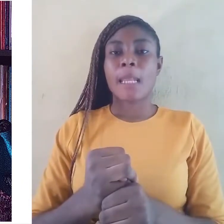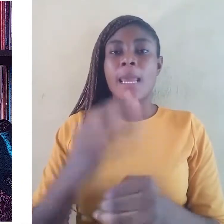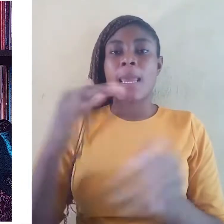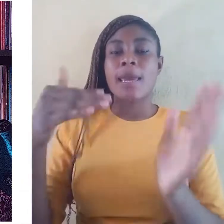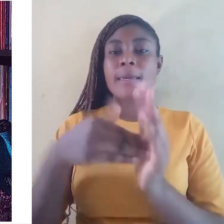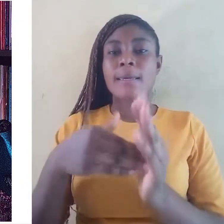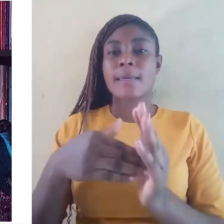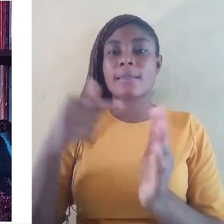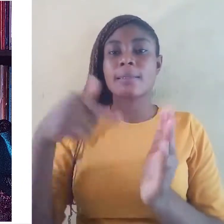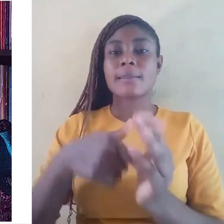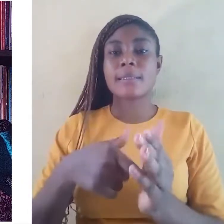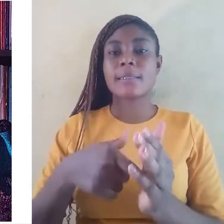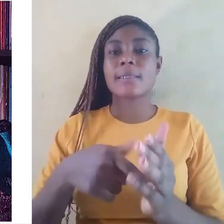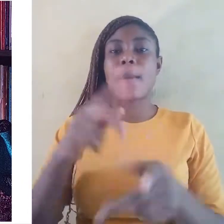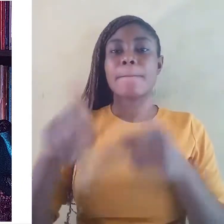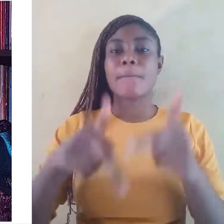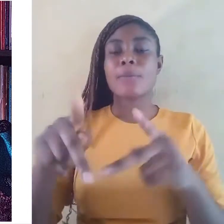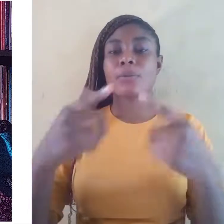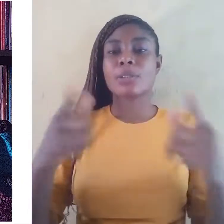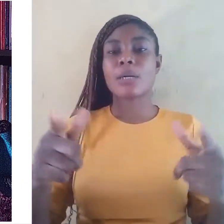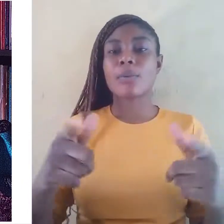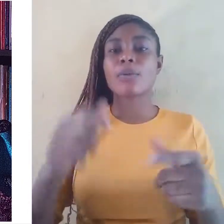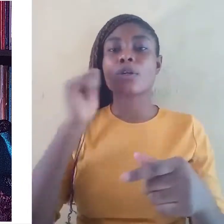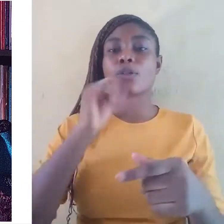be backed up with legislation.